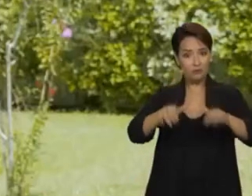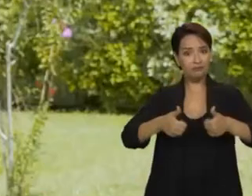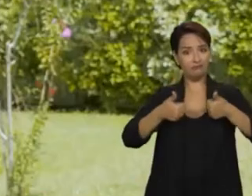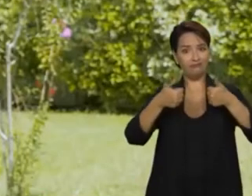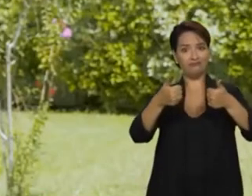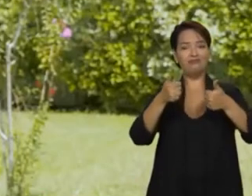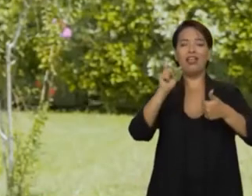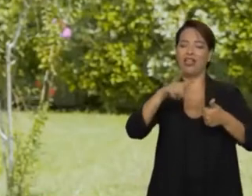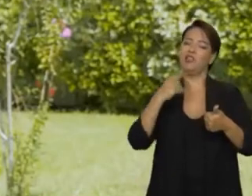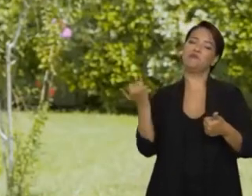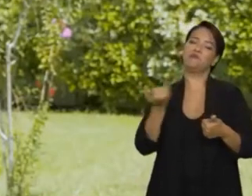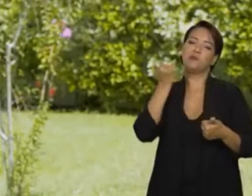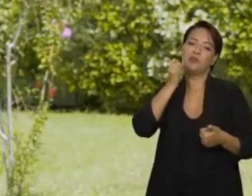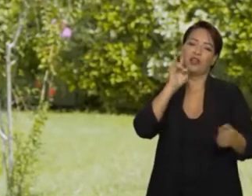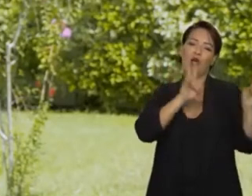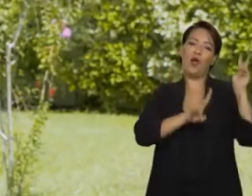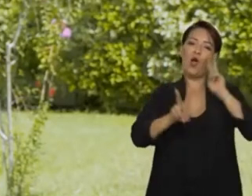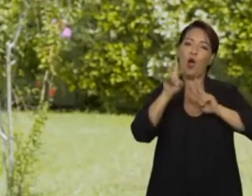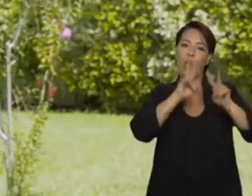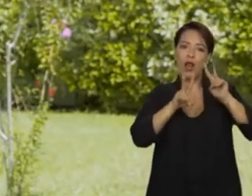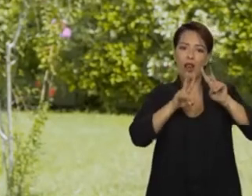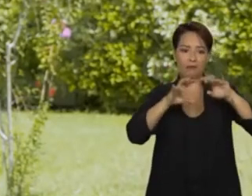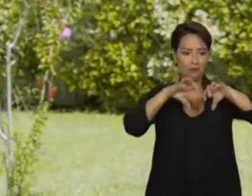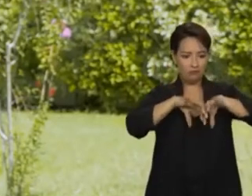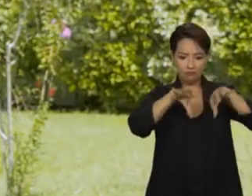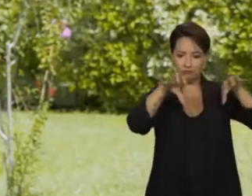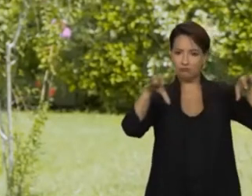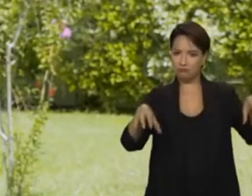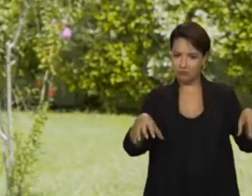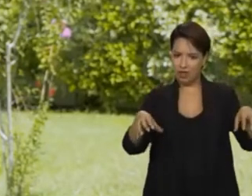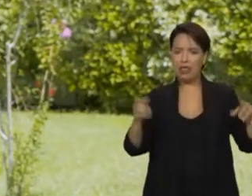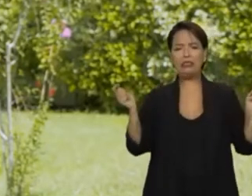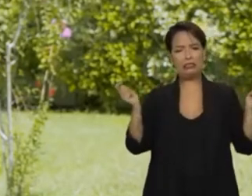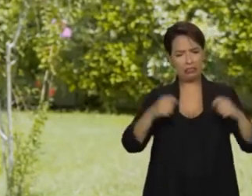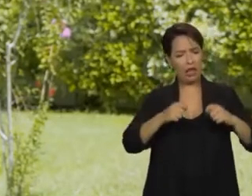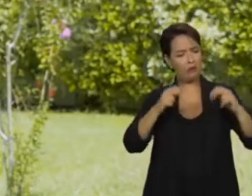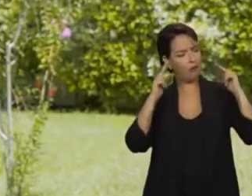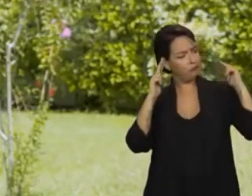It is important for us to view it separately, to understand that we sure can have fun.